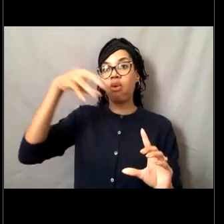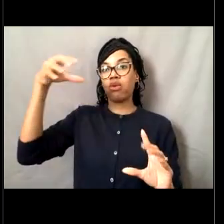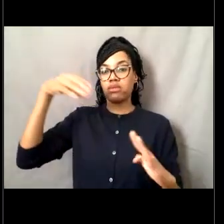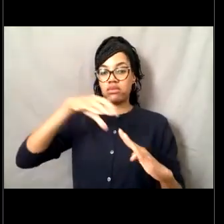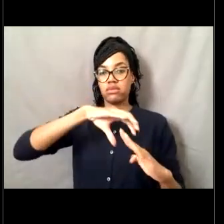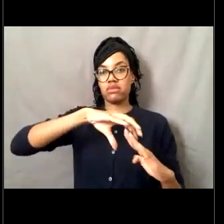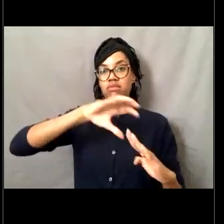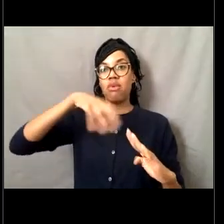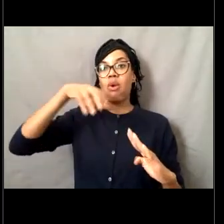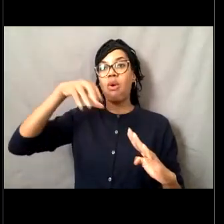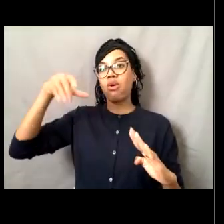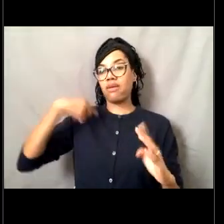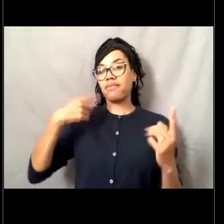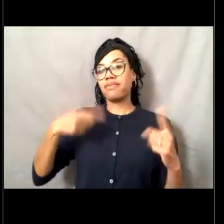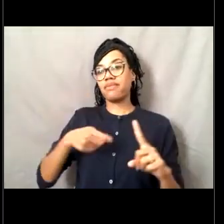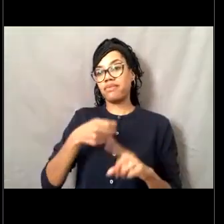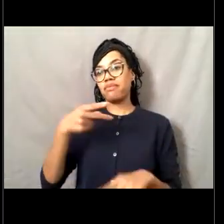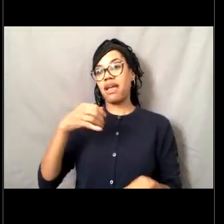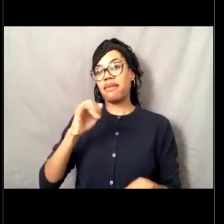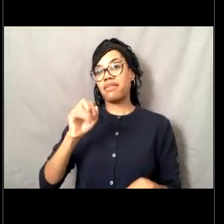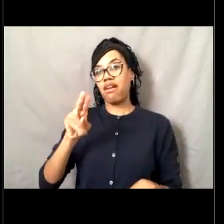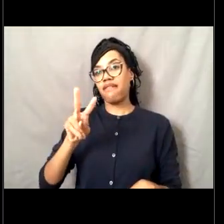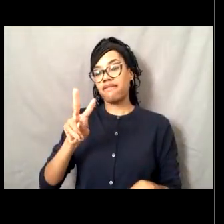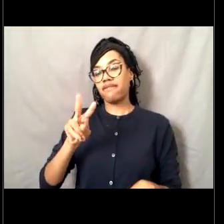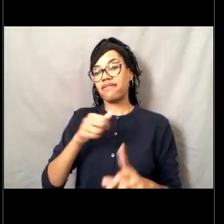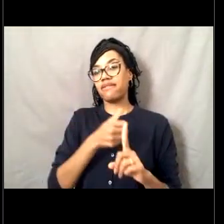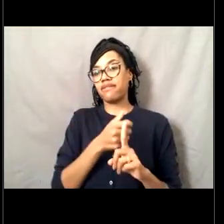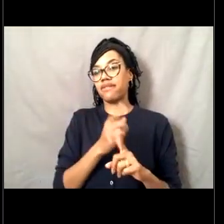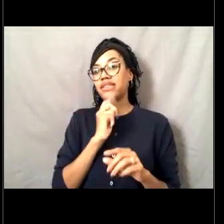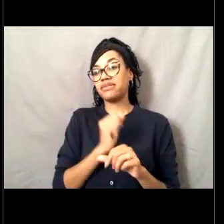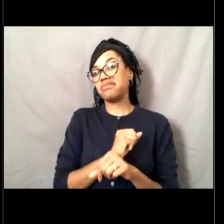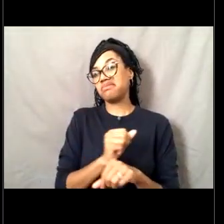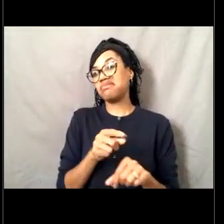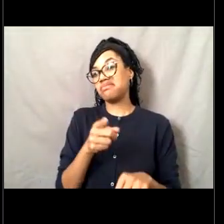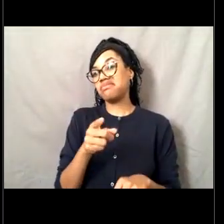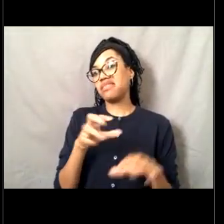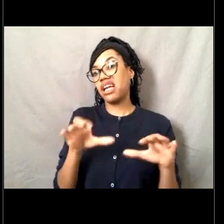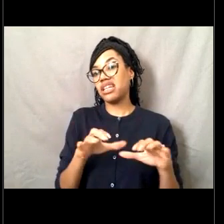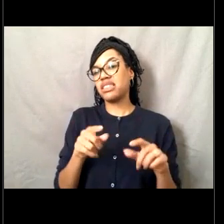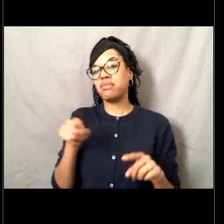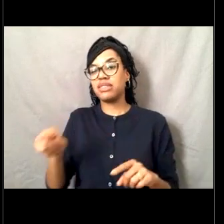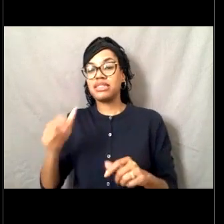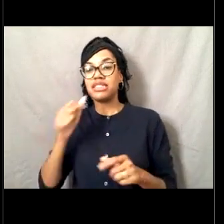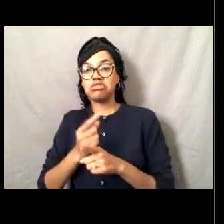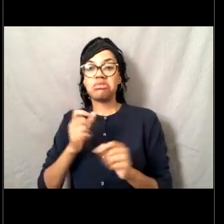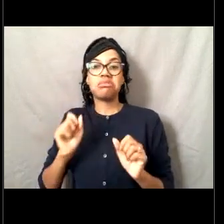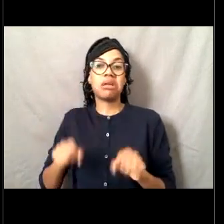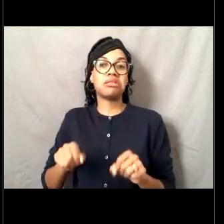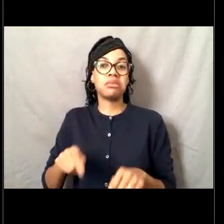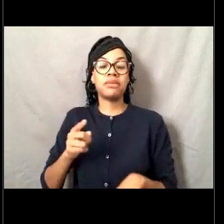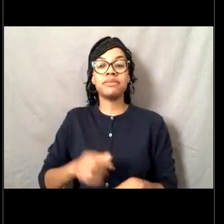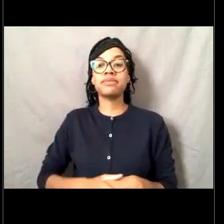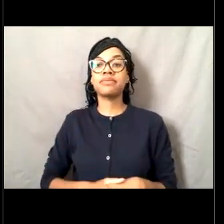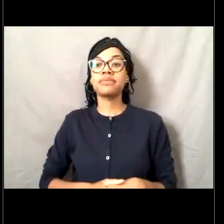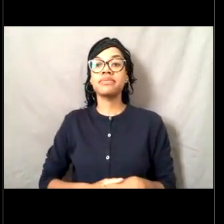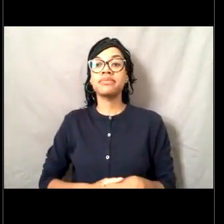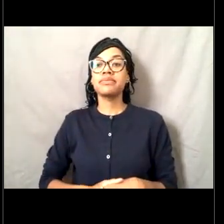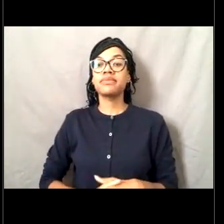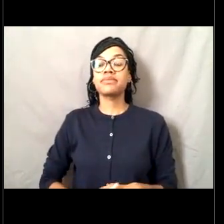but it's possible that Pavlof's Sister could be active as well. [Lisa] Right. So the, I guess the clue is that if it's smoking